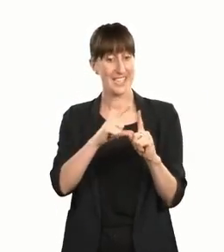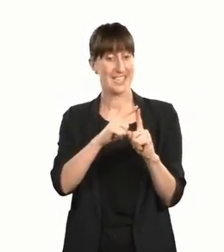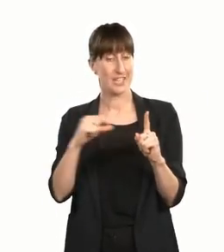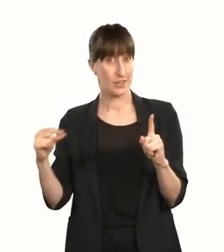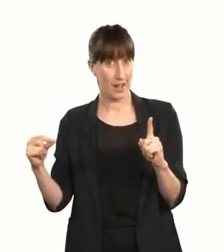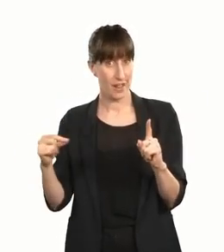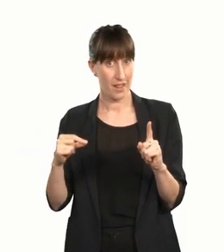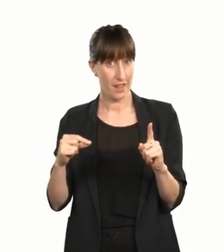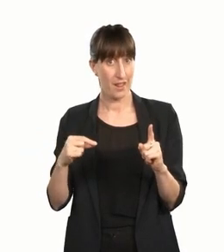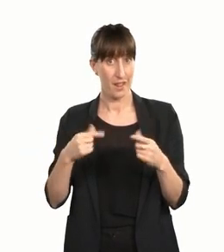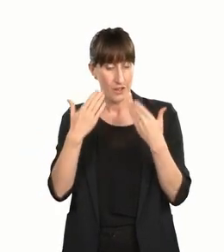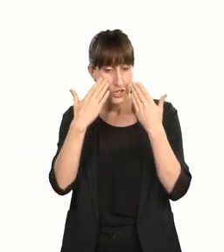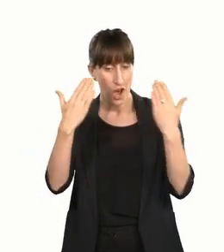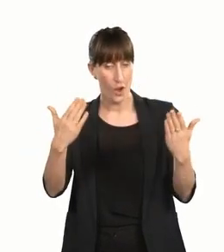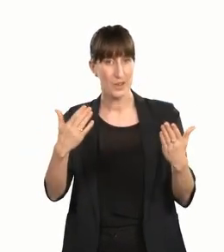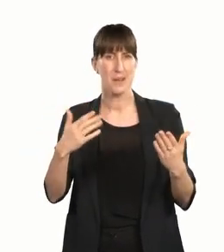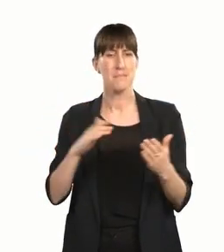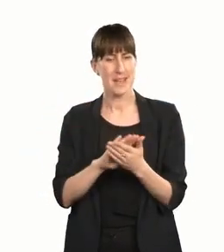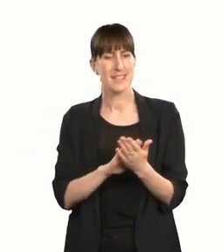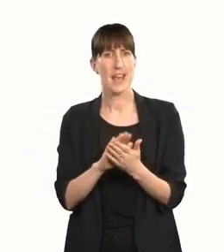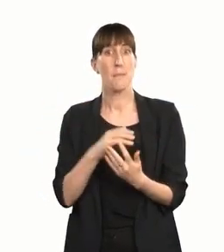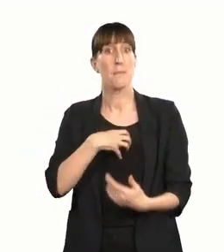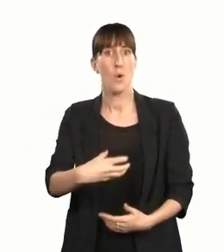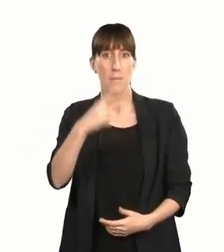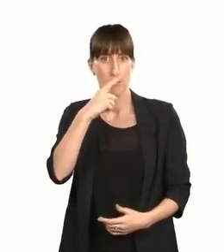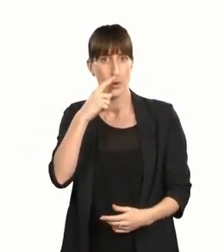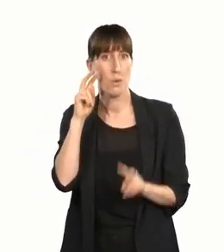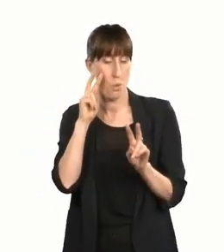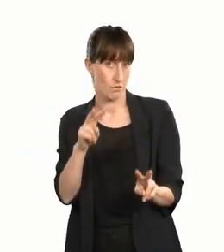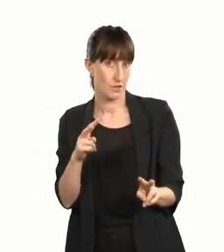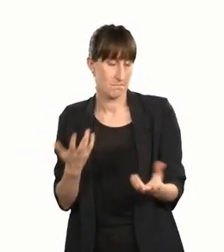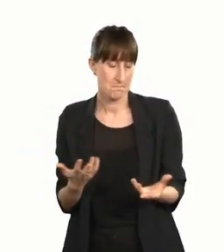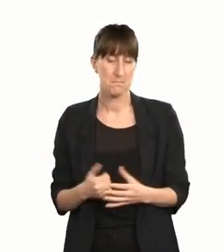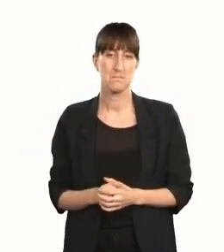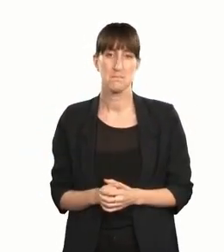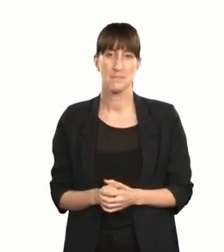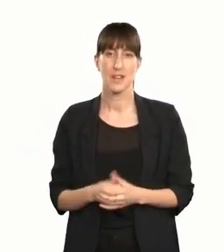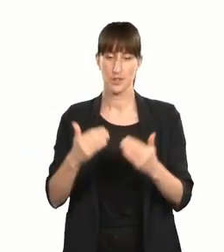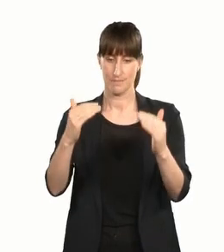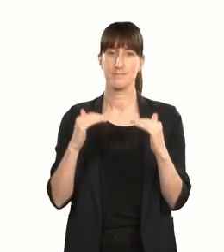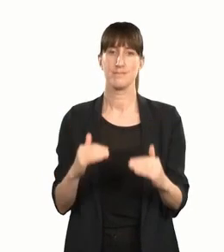people to share the aroha — love — this year. Right, on to the Arts for All Award.